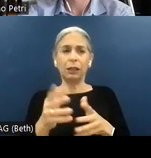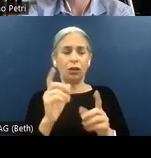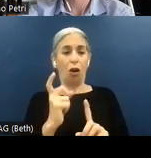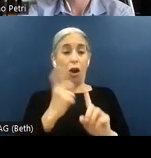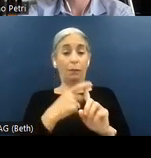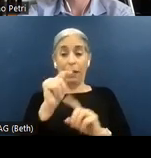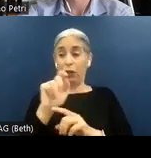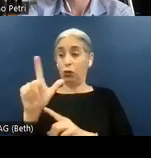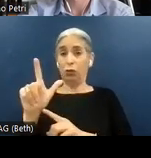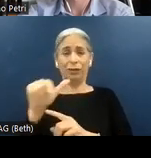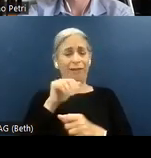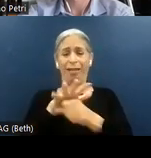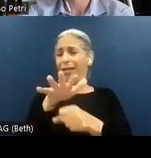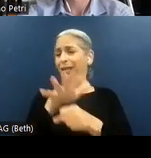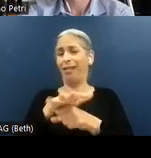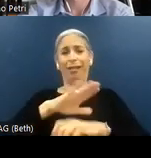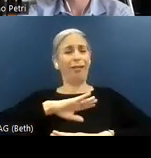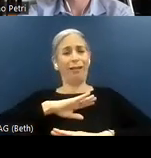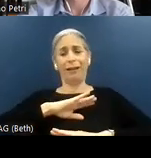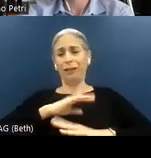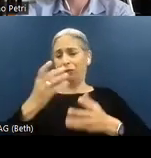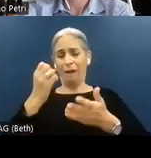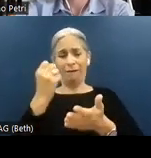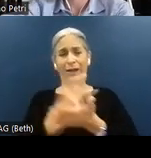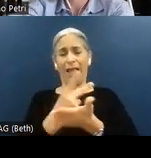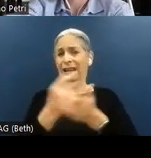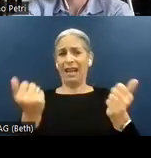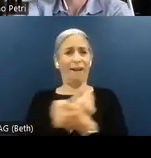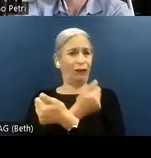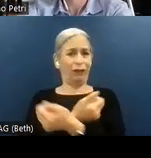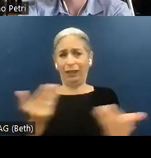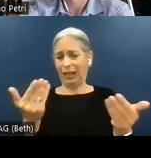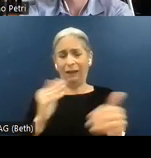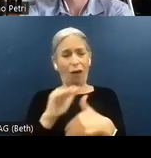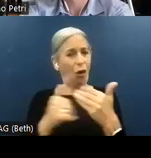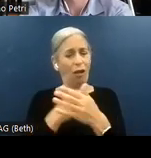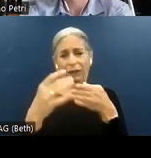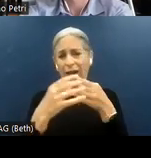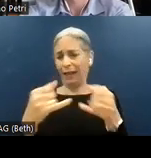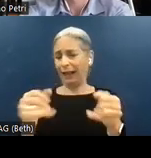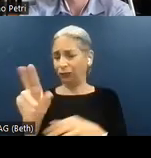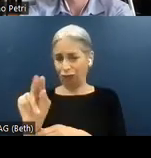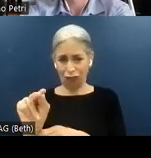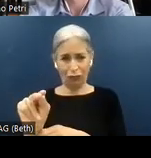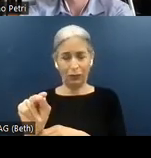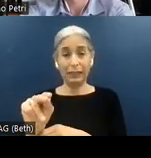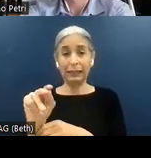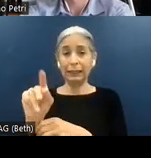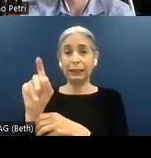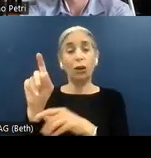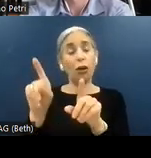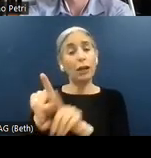it is not enough to validate the entireness of the guidelines. And it is necessary to